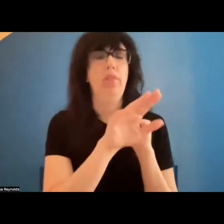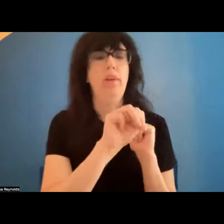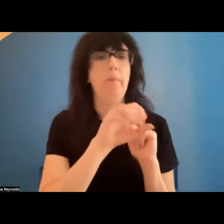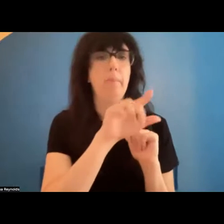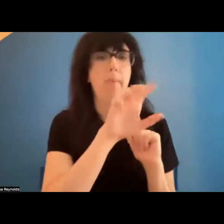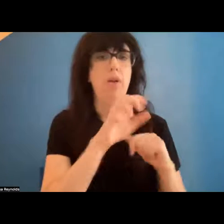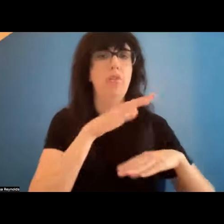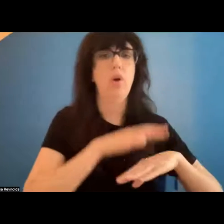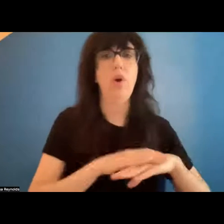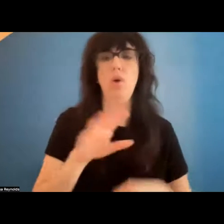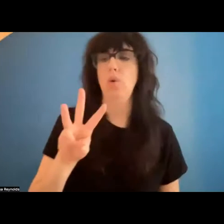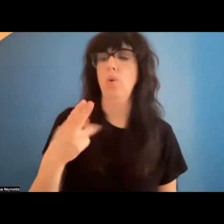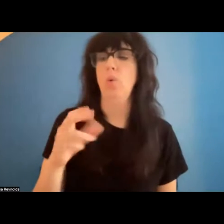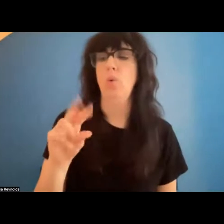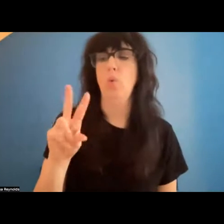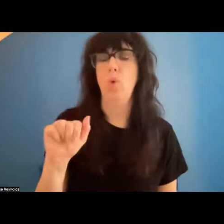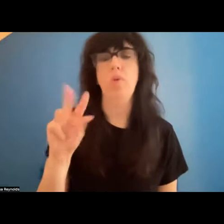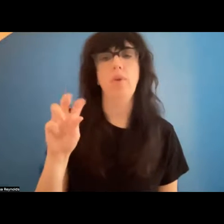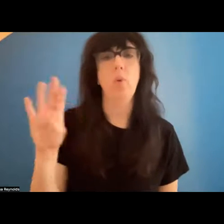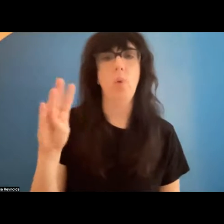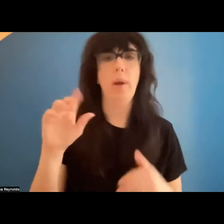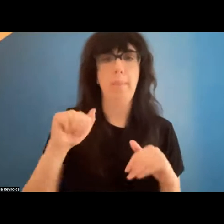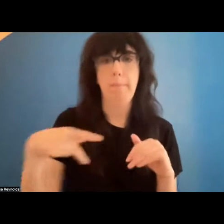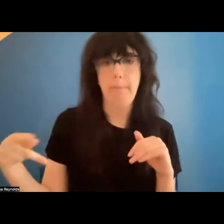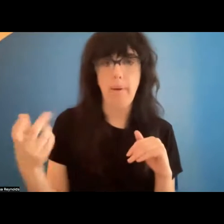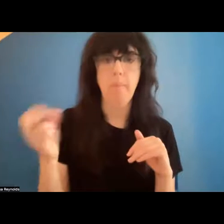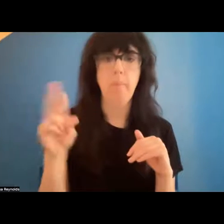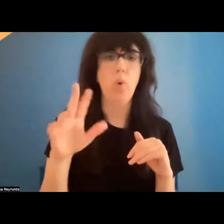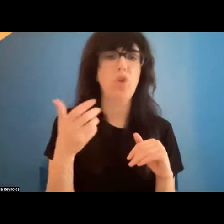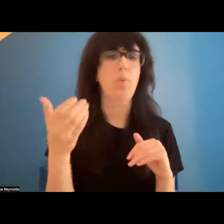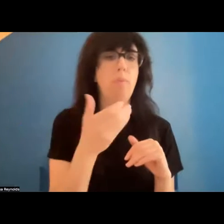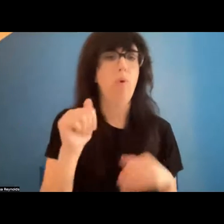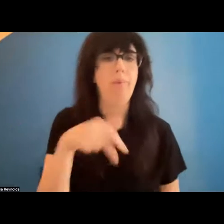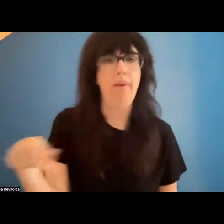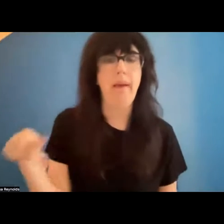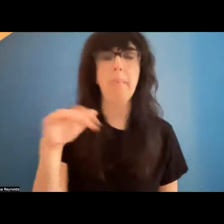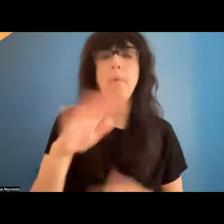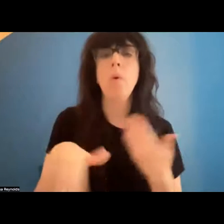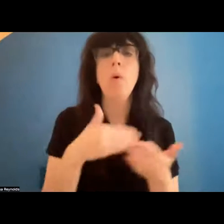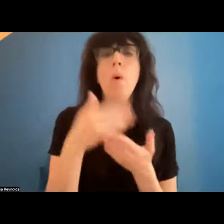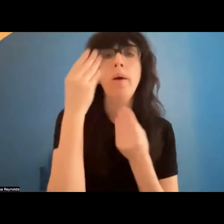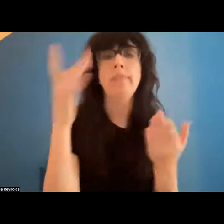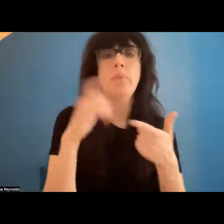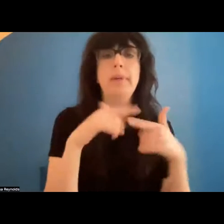app or in the menu of your Whova mobile app. This information is also available on our website. Third, feel free to post comments you want to share with the